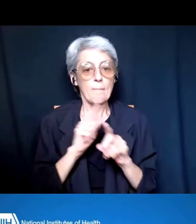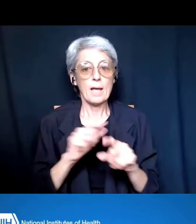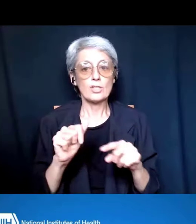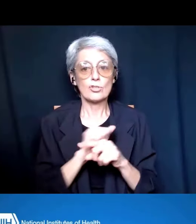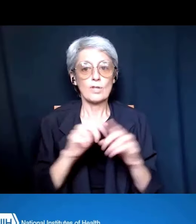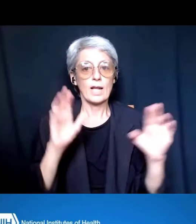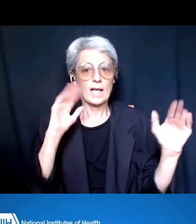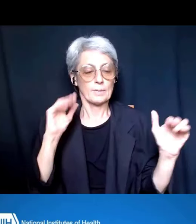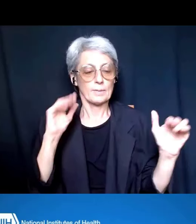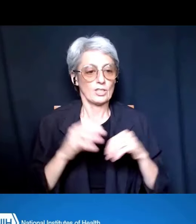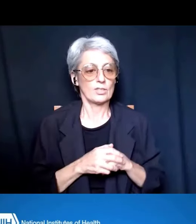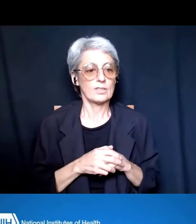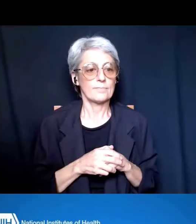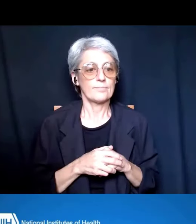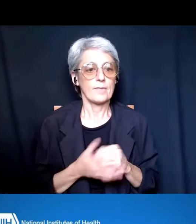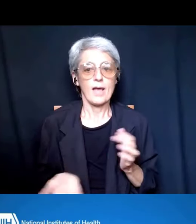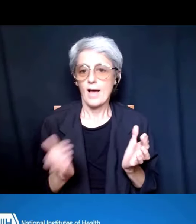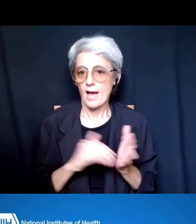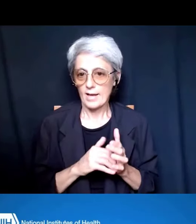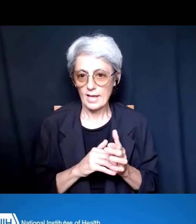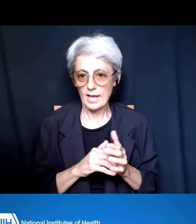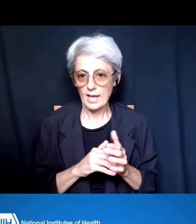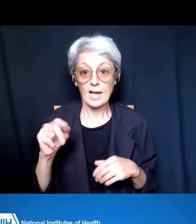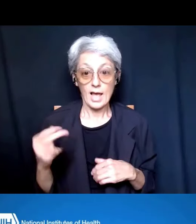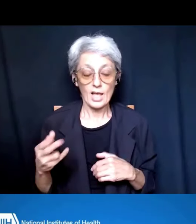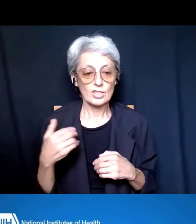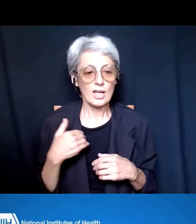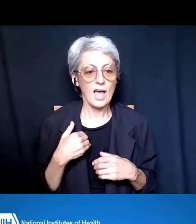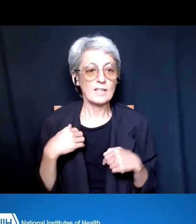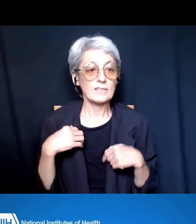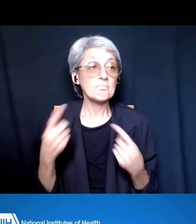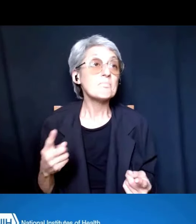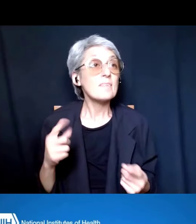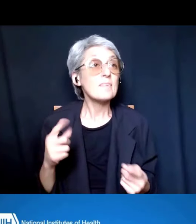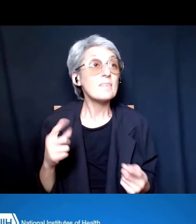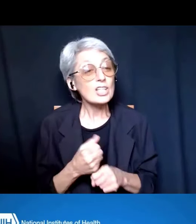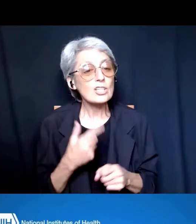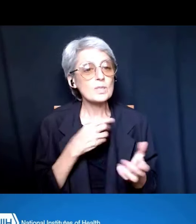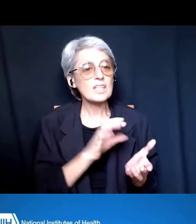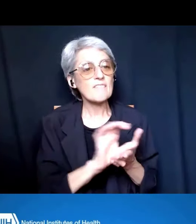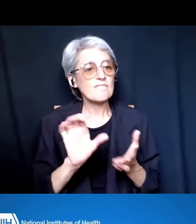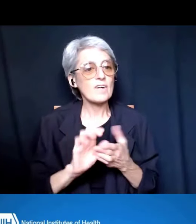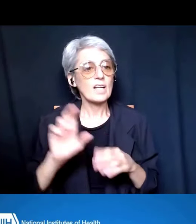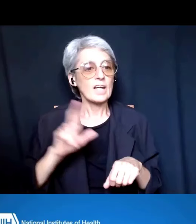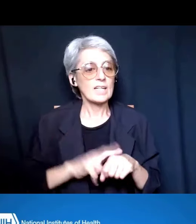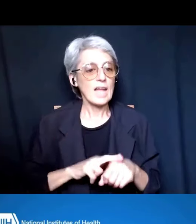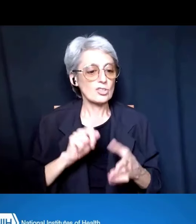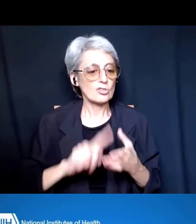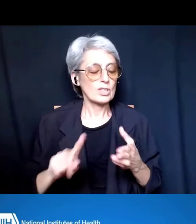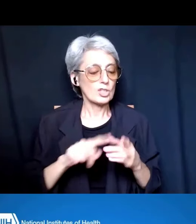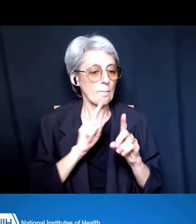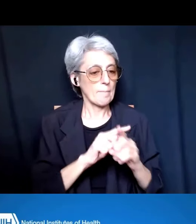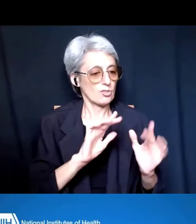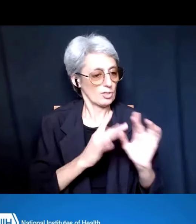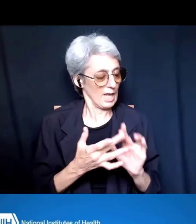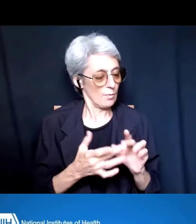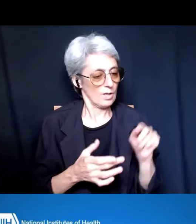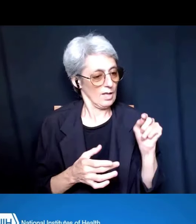And so again, NIH, over the last decade, funded the National Research Mentoring Network, which developed evidence-informed